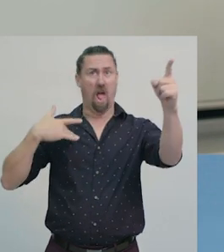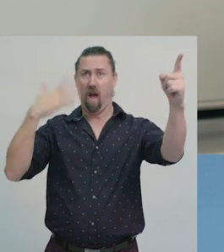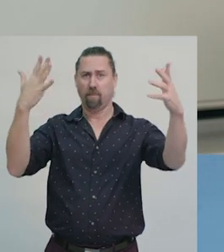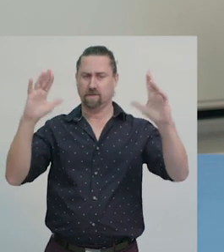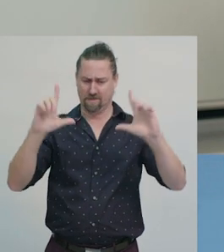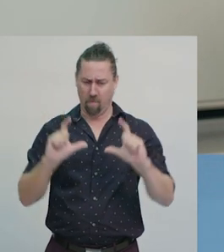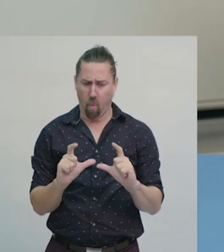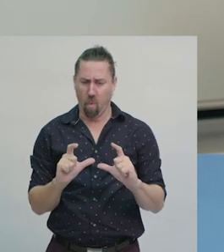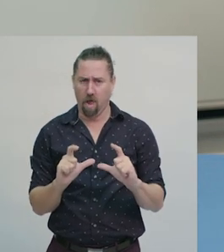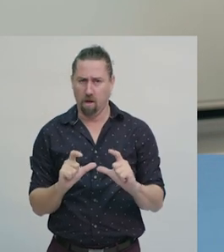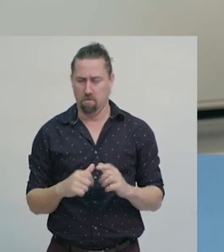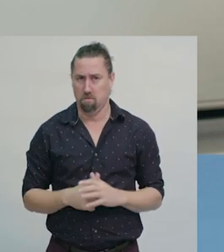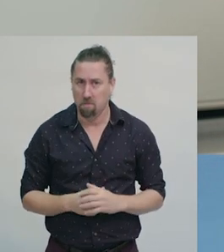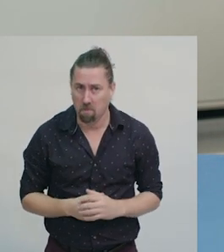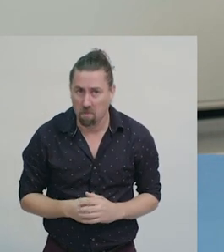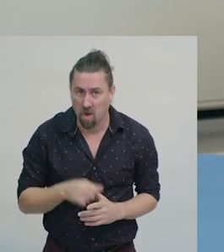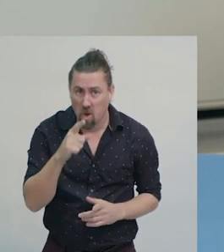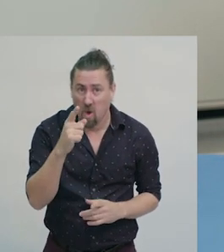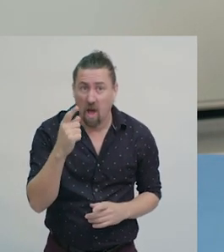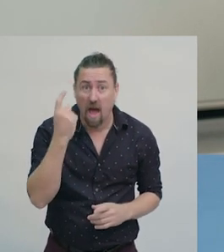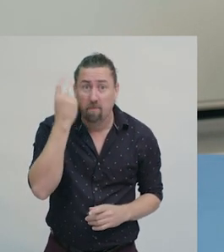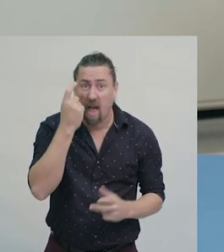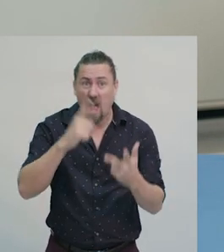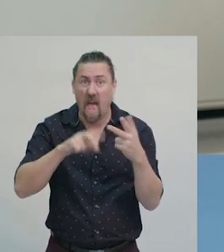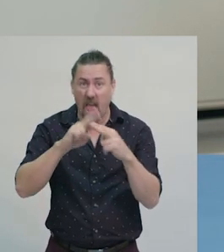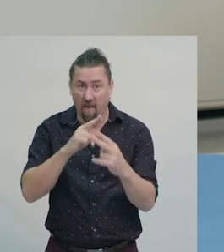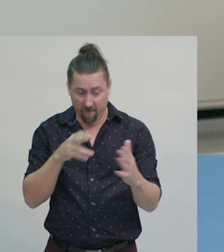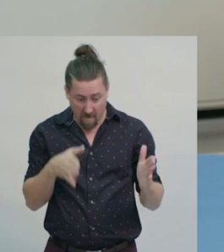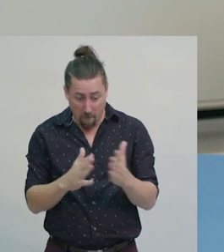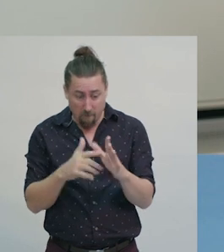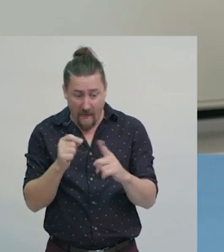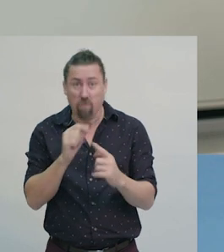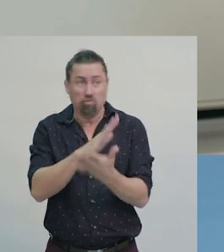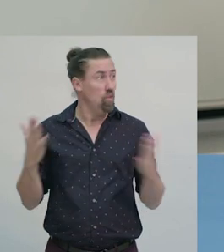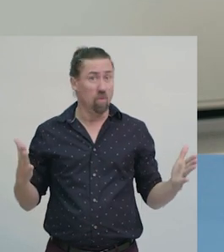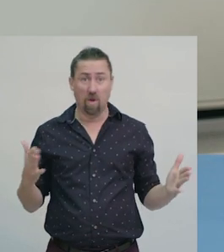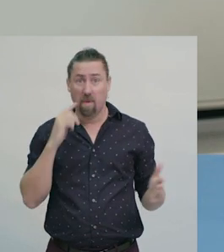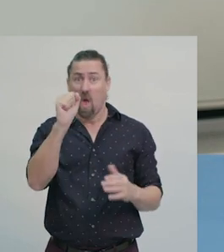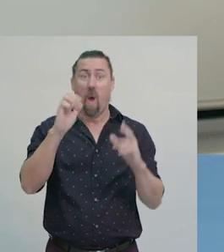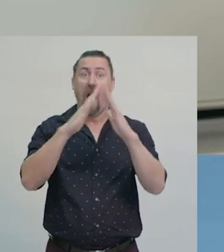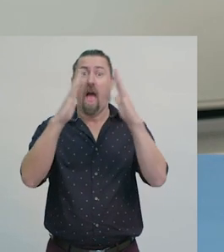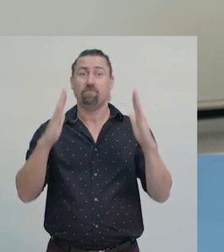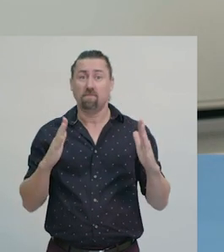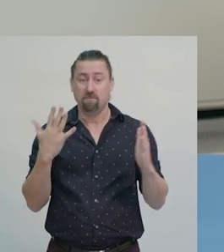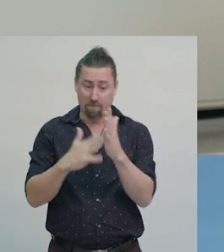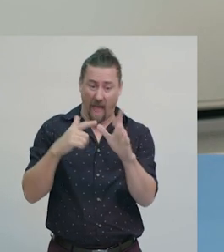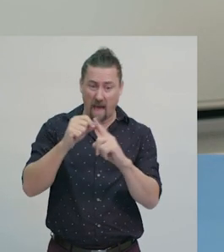Can you imagine what maps would be like if they were life-sized? A map of your house would be as big as your house,